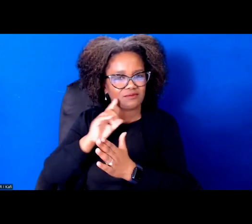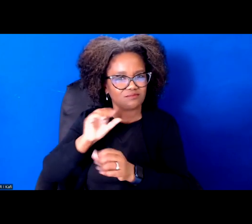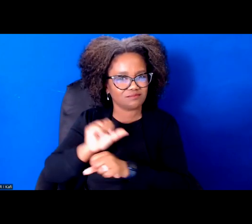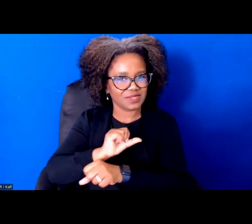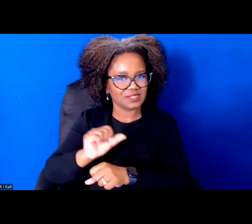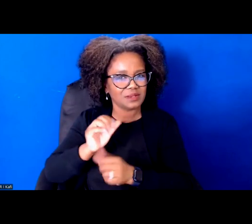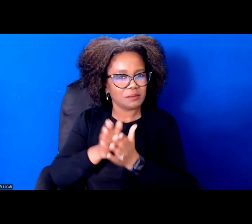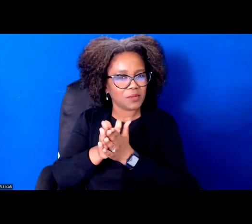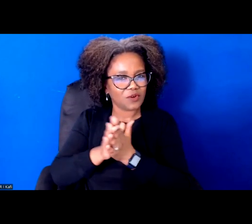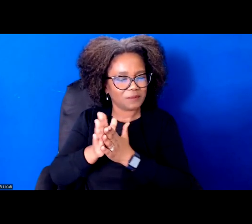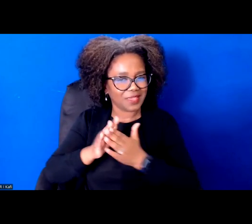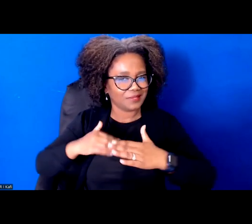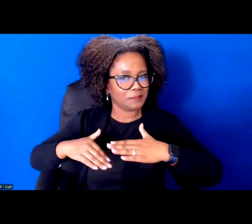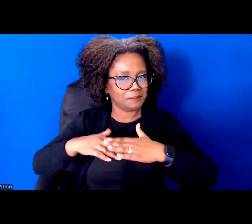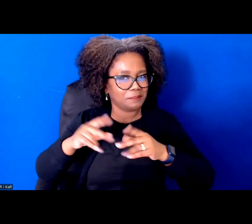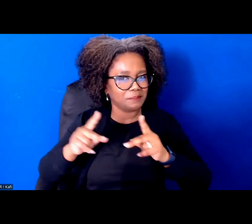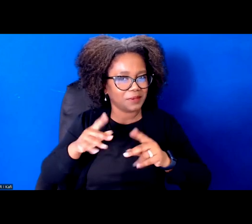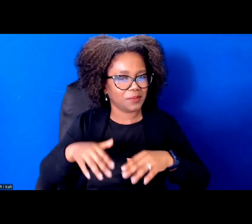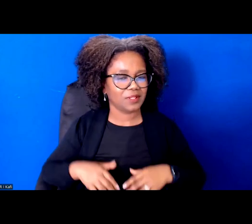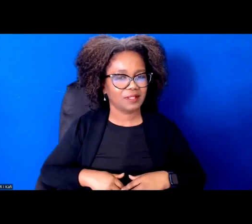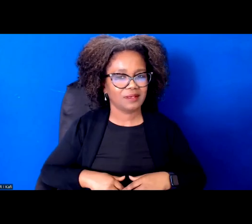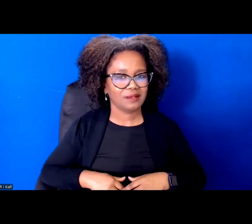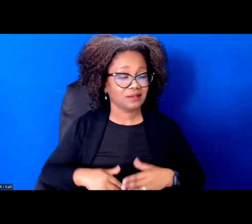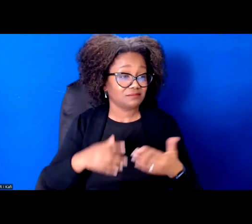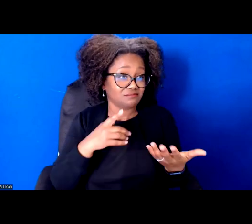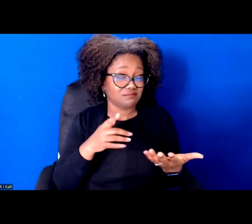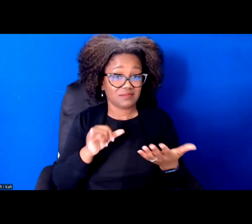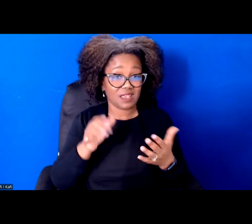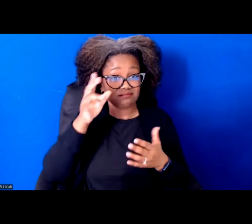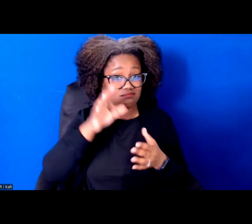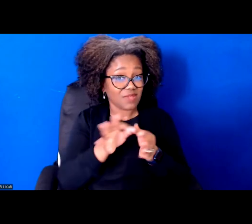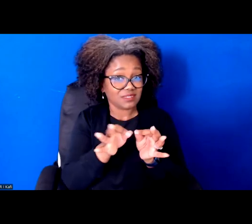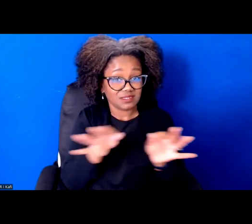So, for example, no matter what we look like or where we come from, whether we're black or white, born here are newcomers.